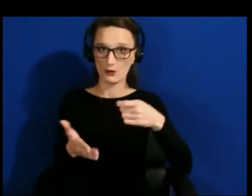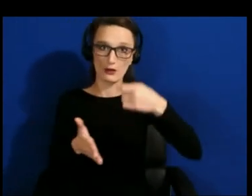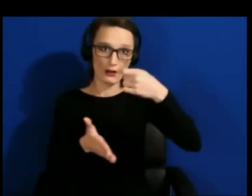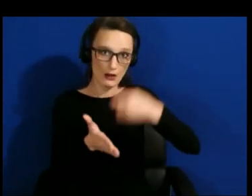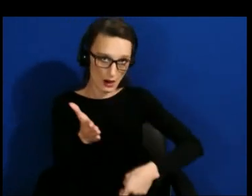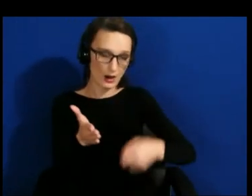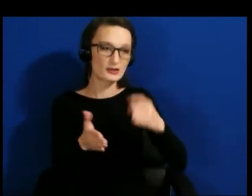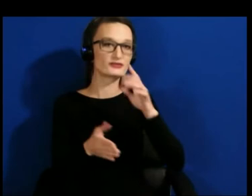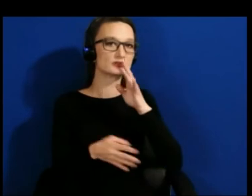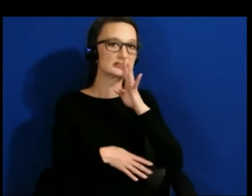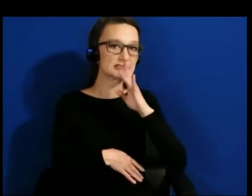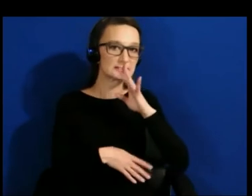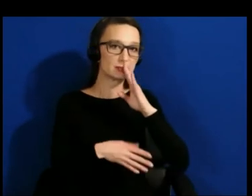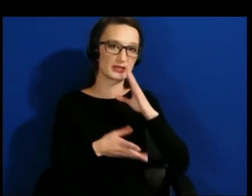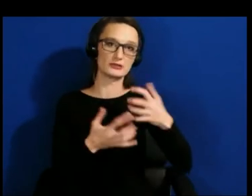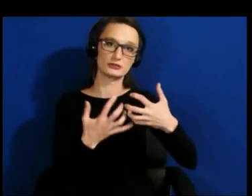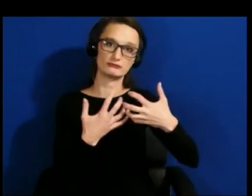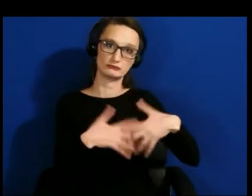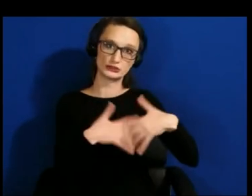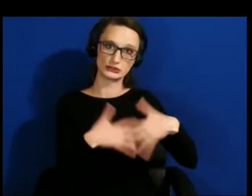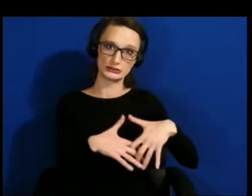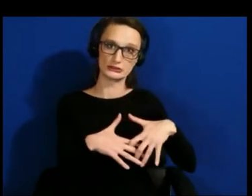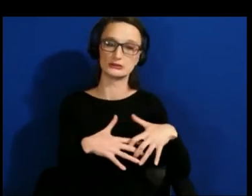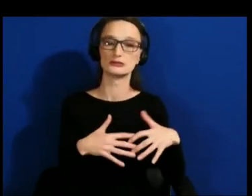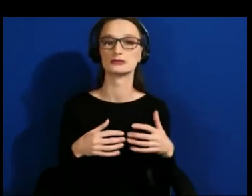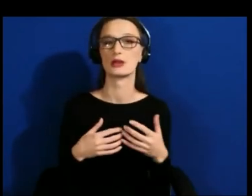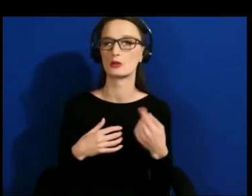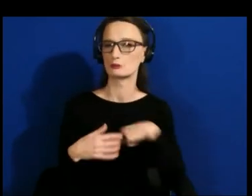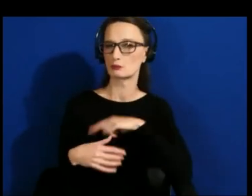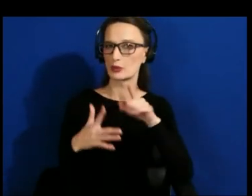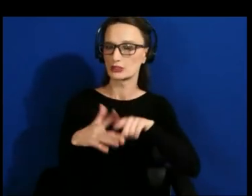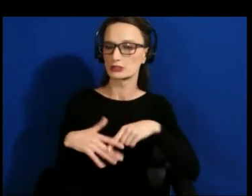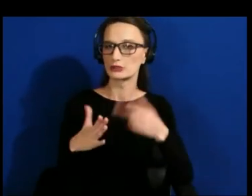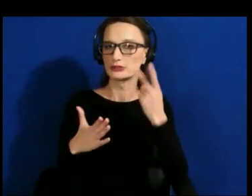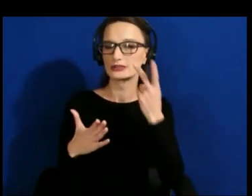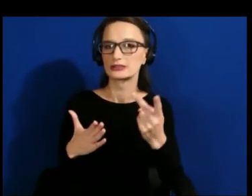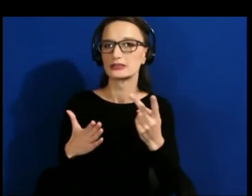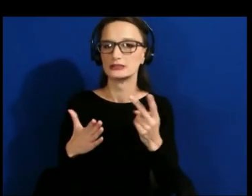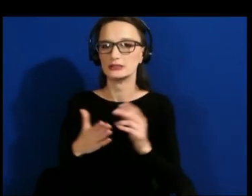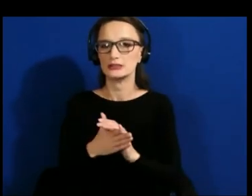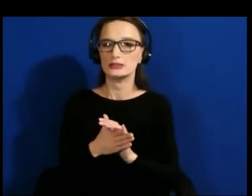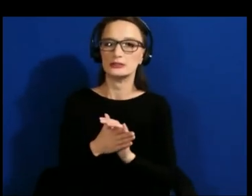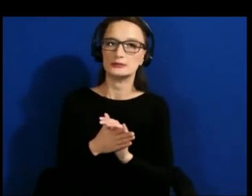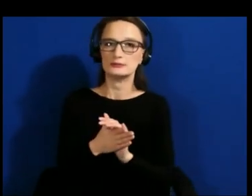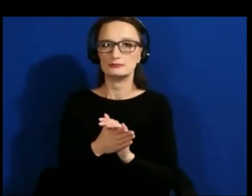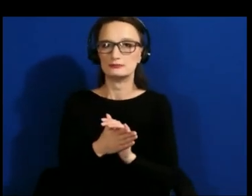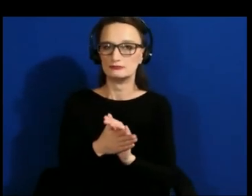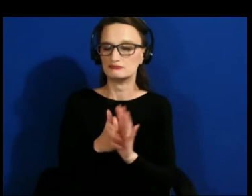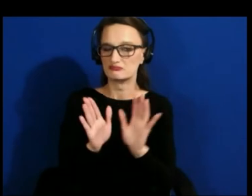so as we start to see -- we just have to be mindful of the out-of-pocket expense